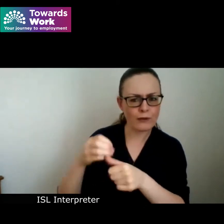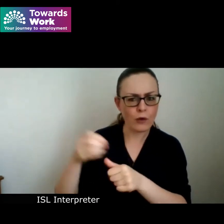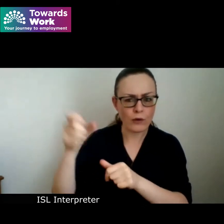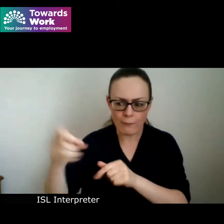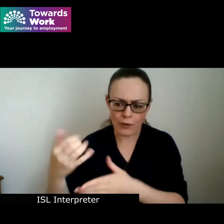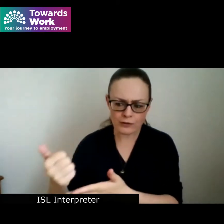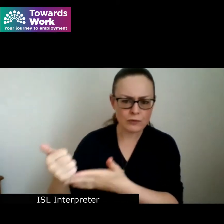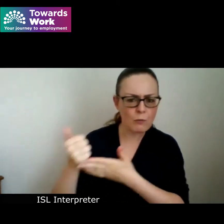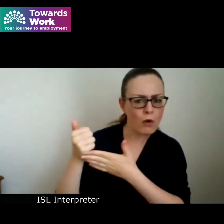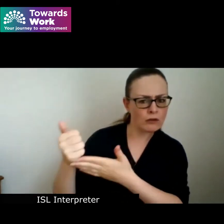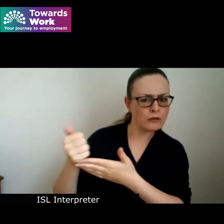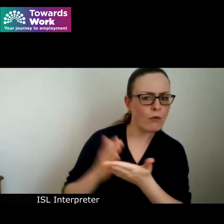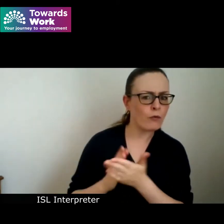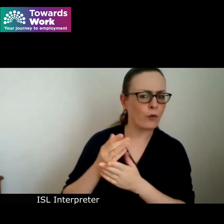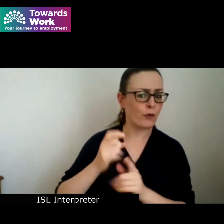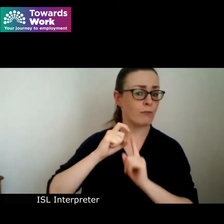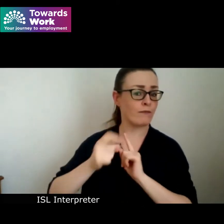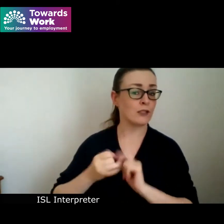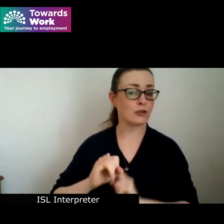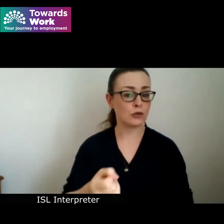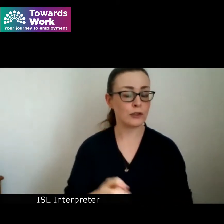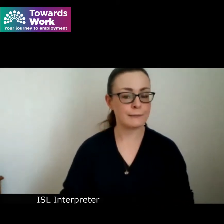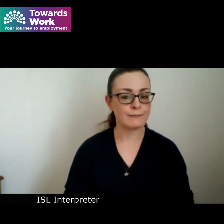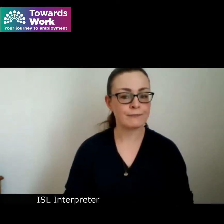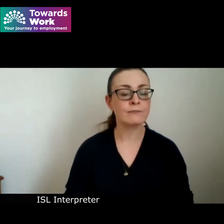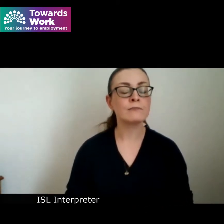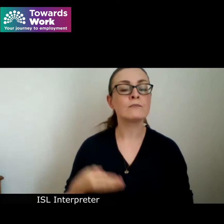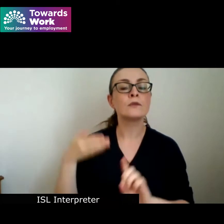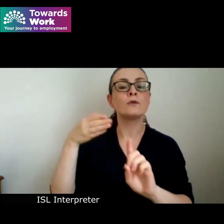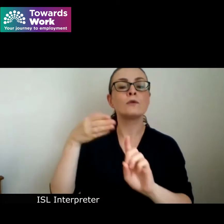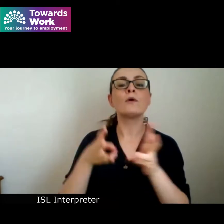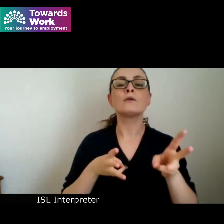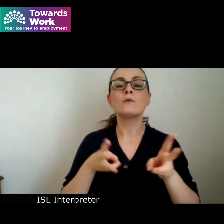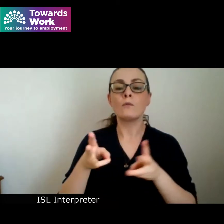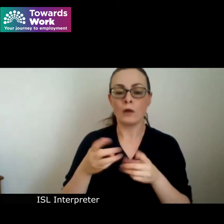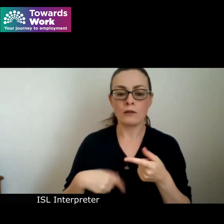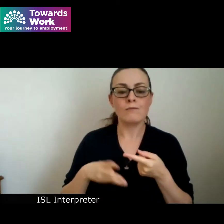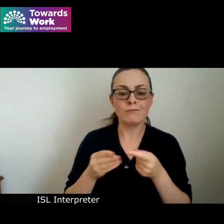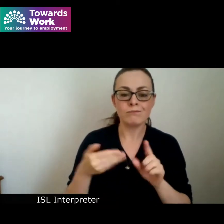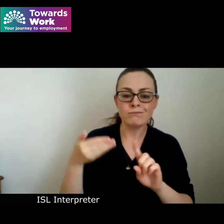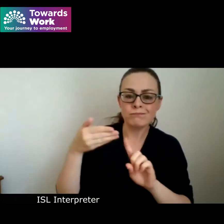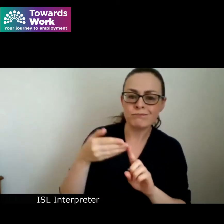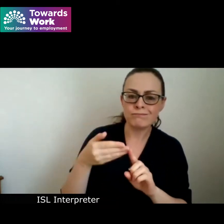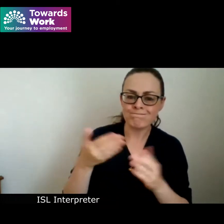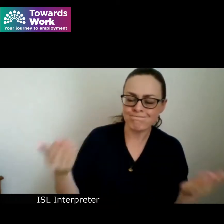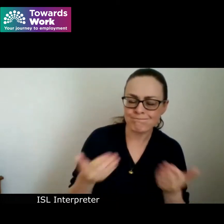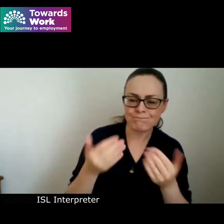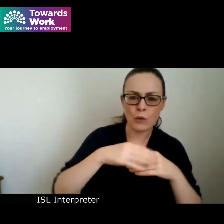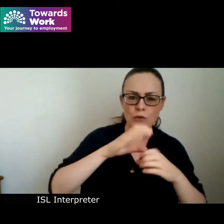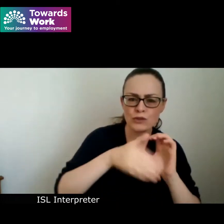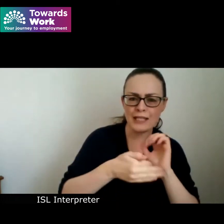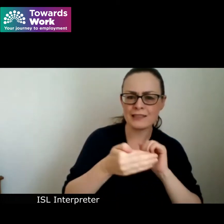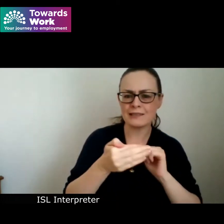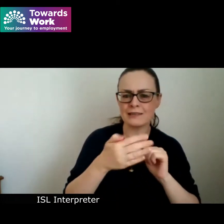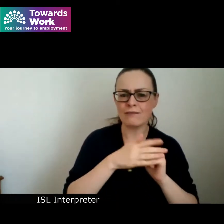professional journey towards work will also aim to increase opportunities for entrepreneurship